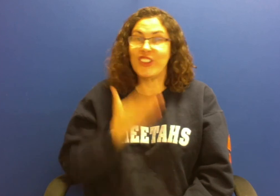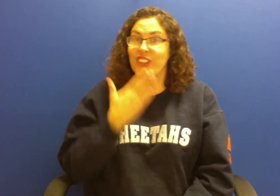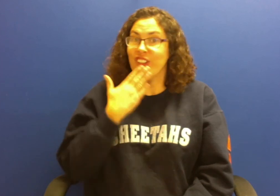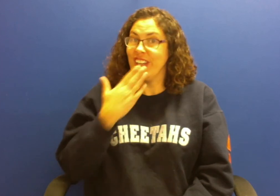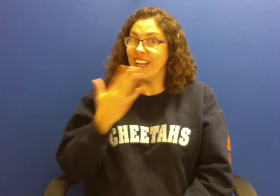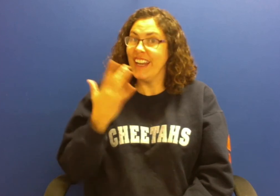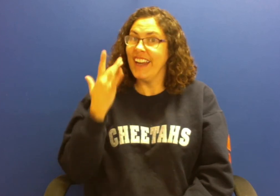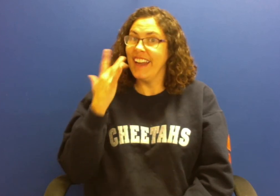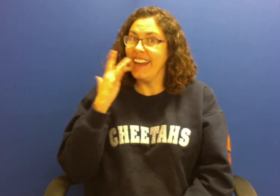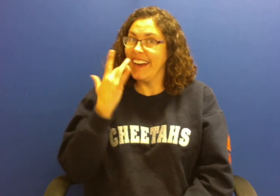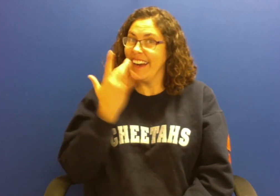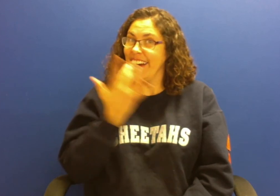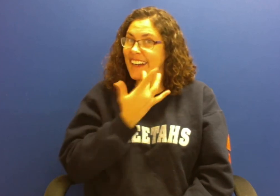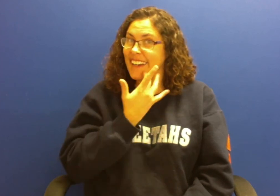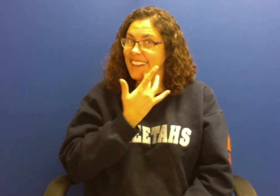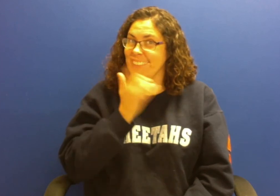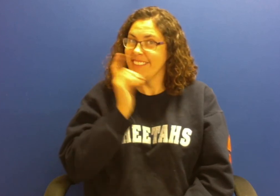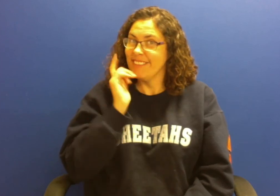good luck guys